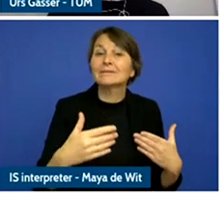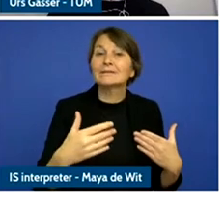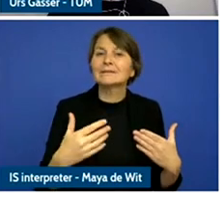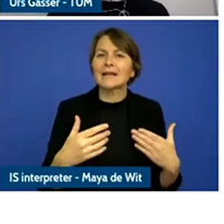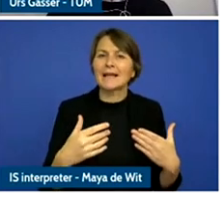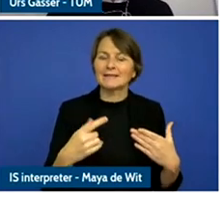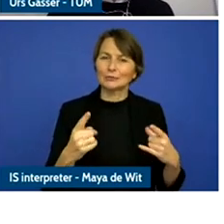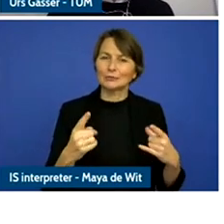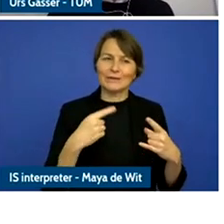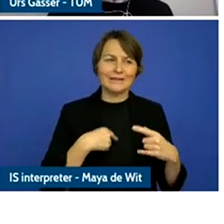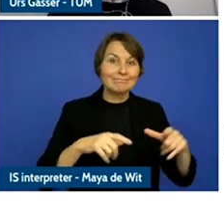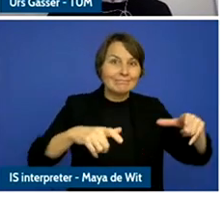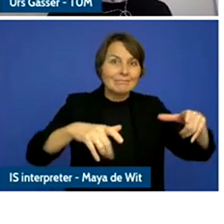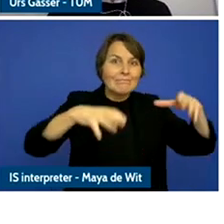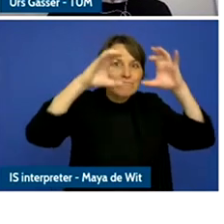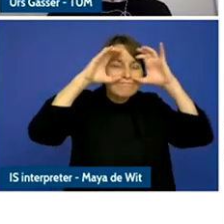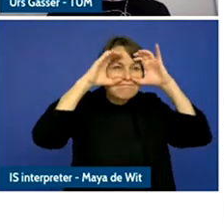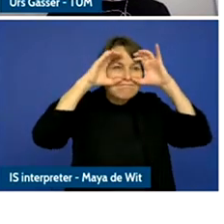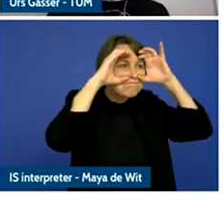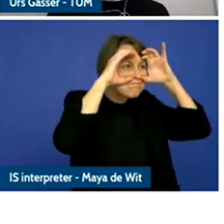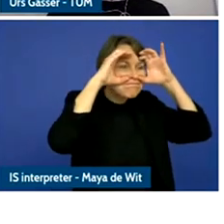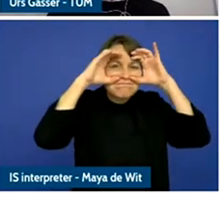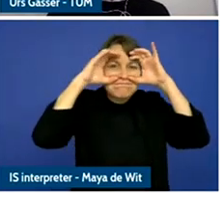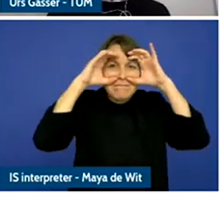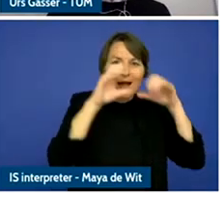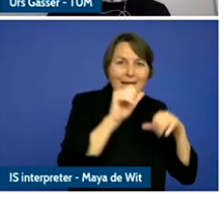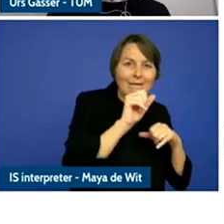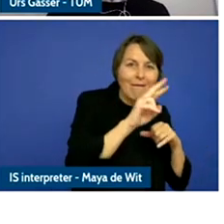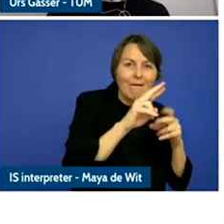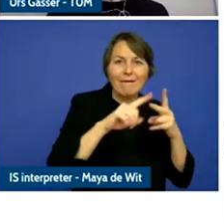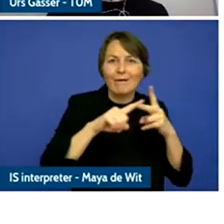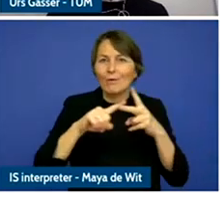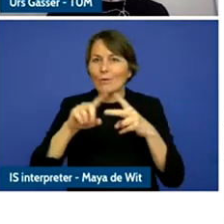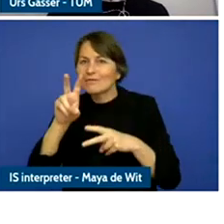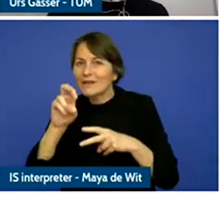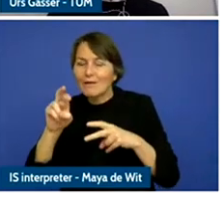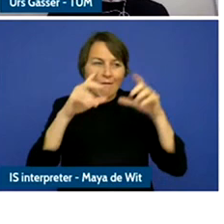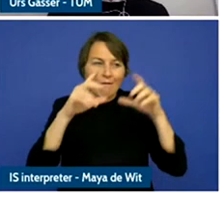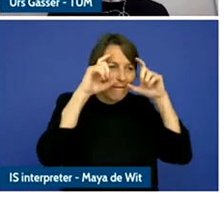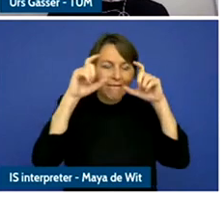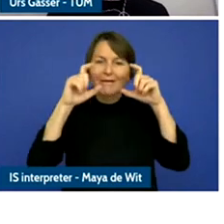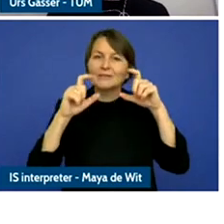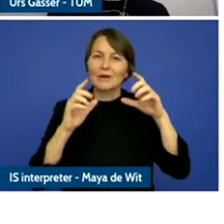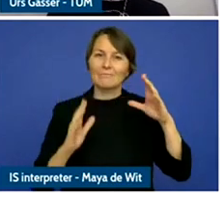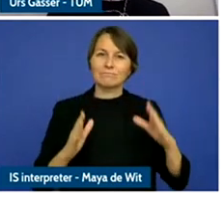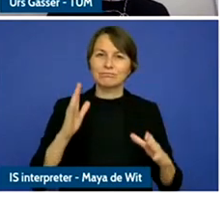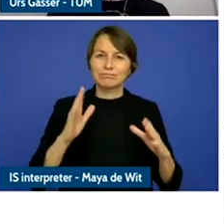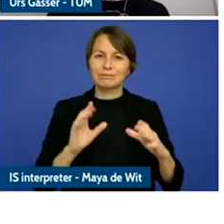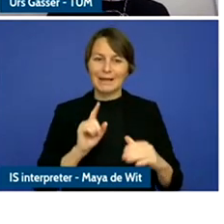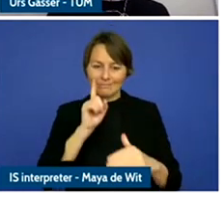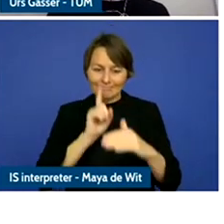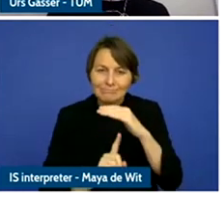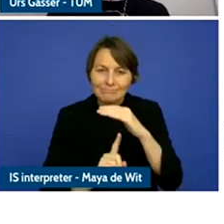virtual reality in various faces in classrooms and in the education space